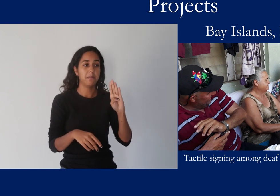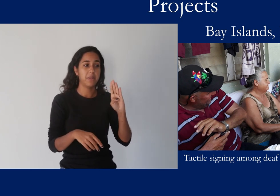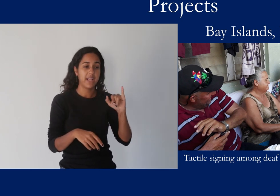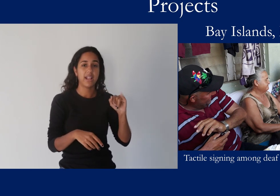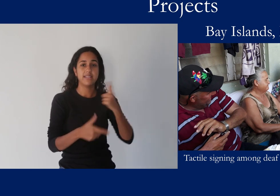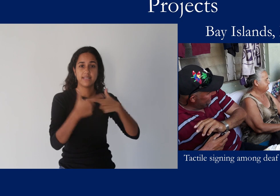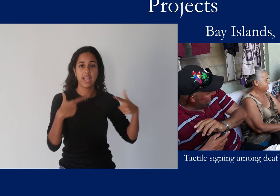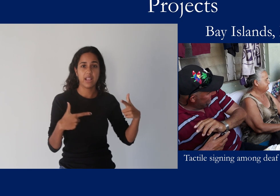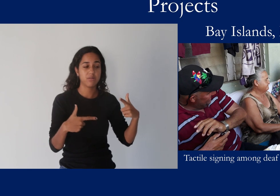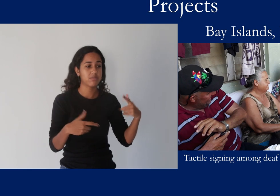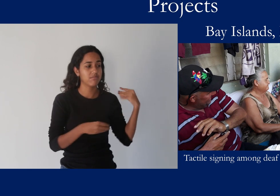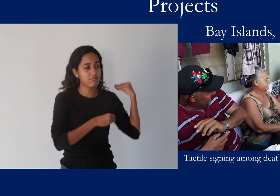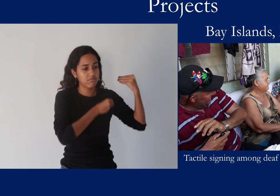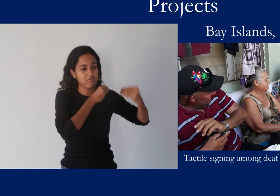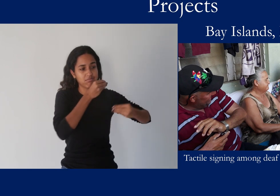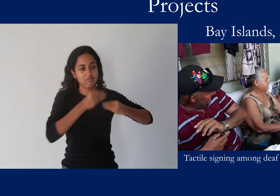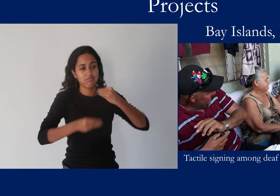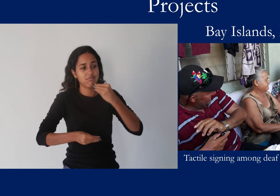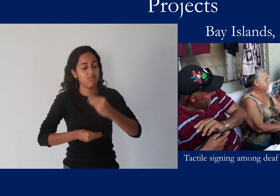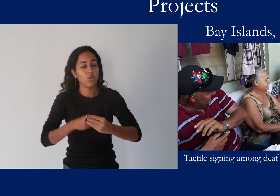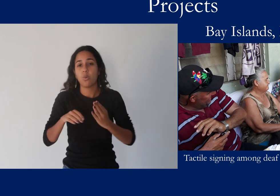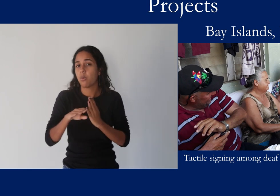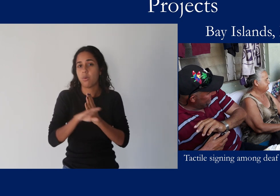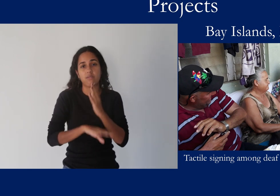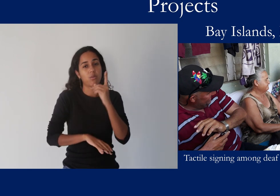Language has been intergenerationally transmitted for over 100 years.